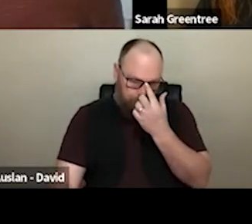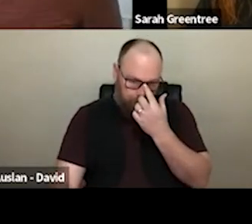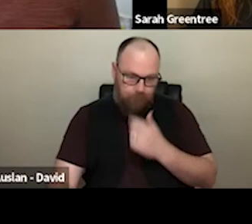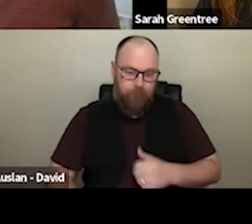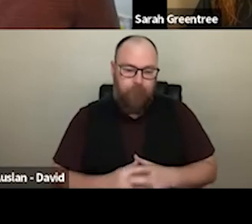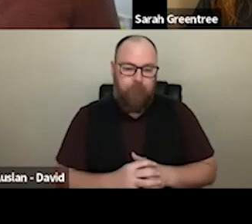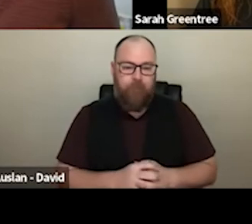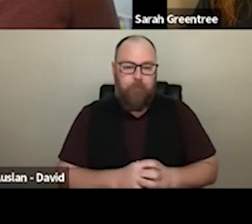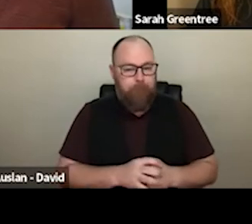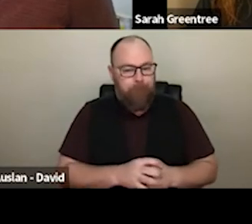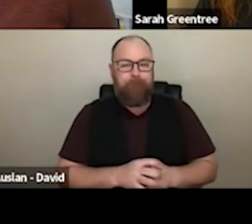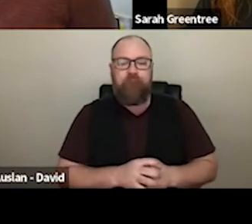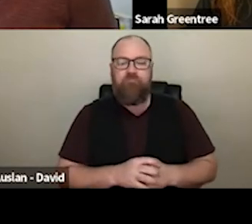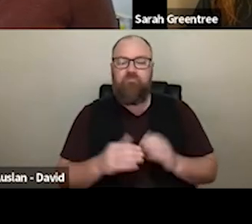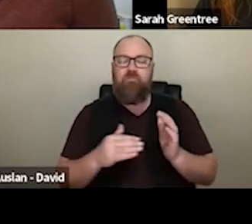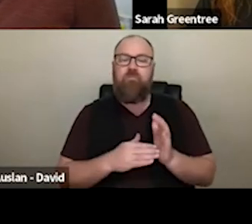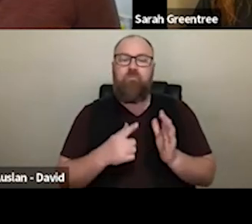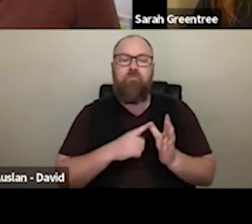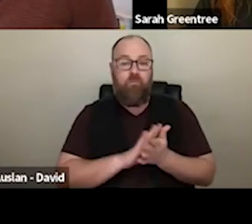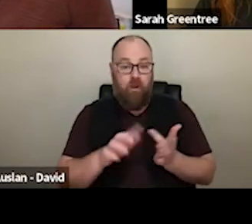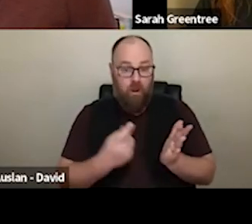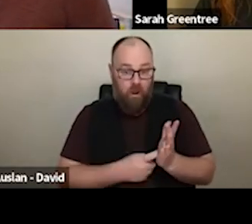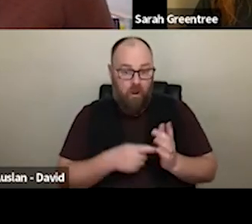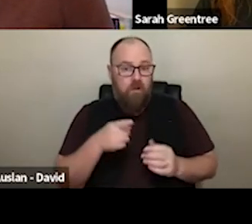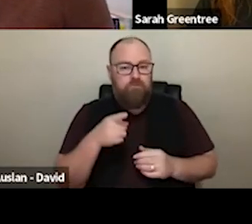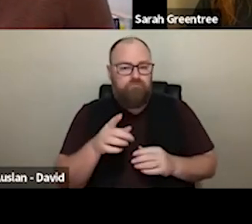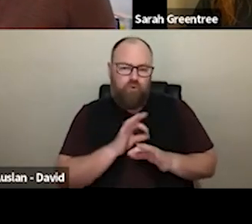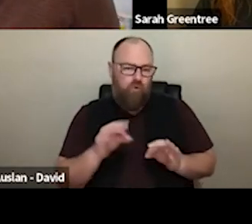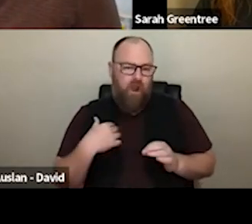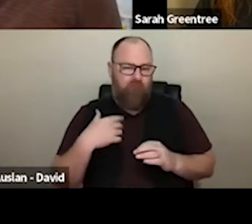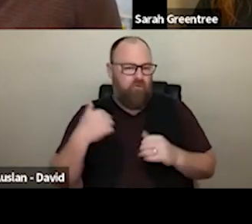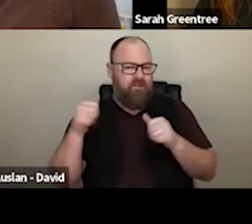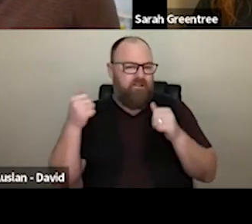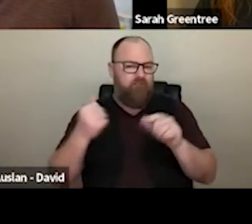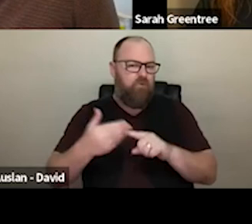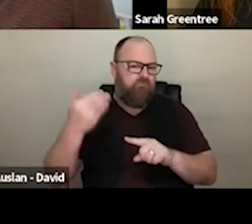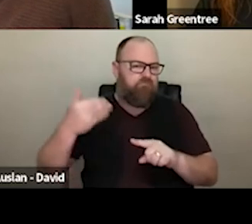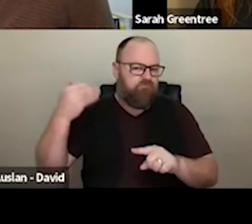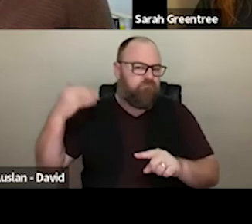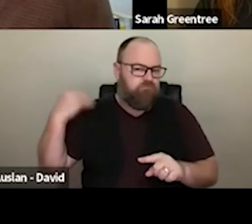funding. ZOHAR SPATZ: However you do need to show a history of success, my experience Now you don't necessarily need to have a successful history of being funded